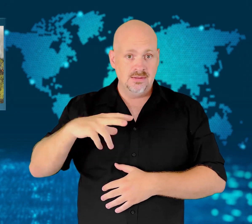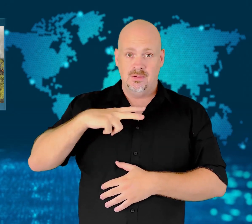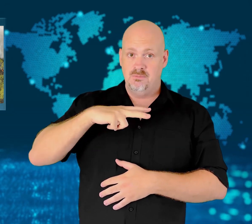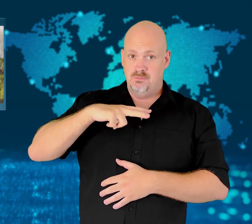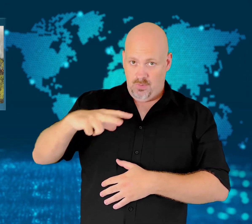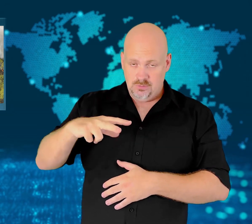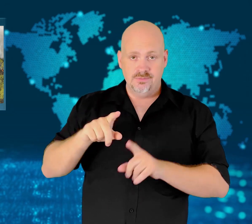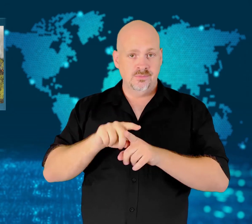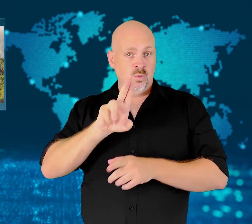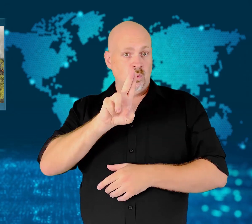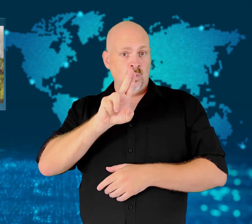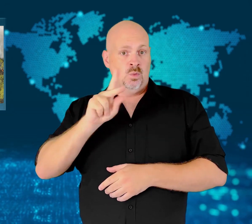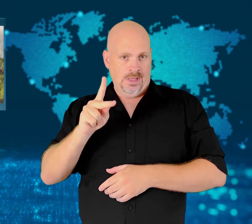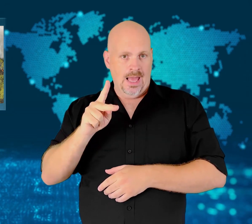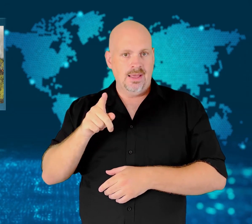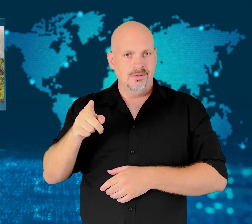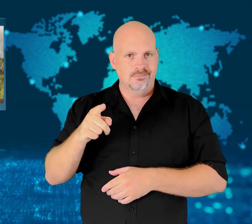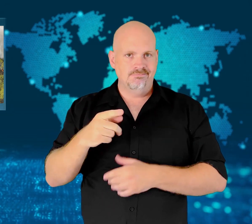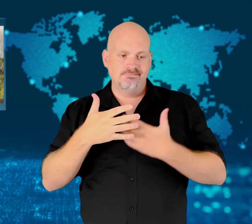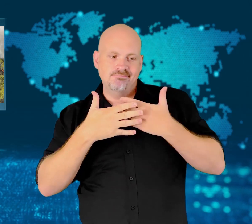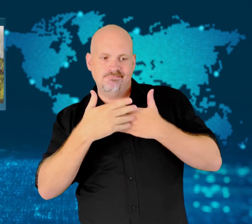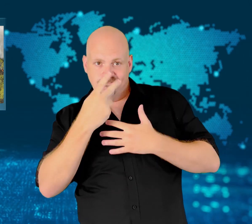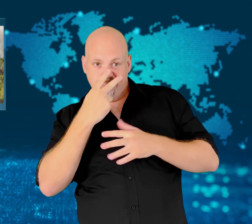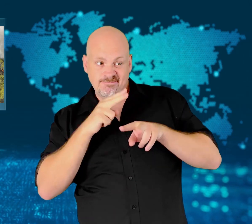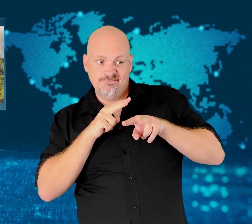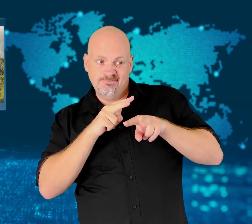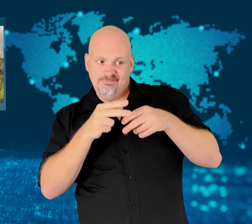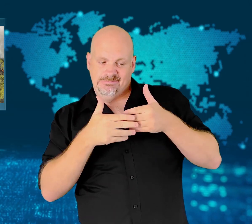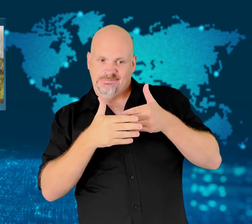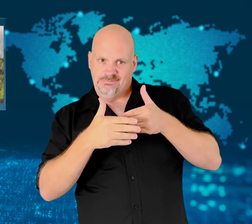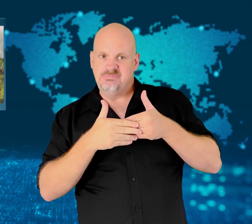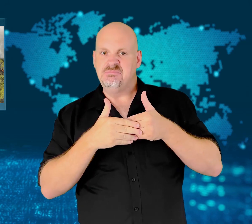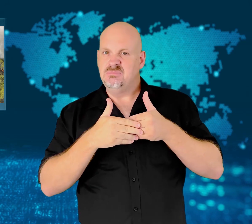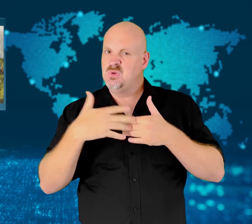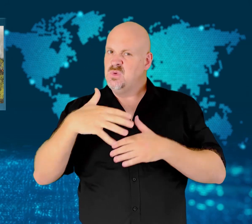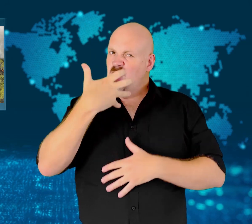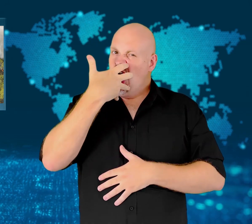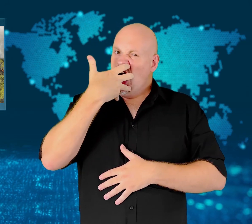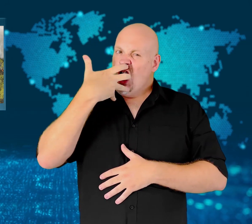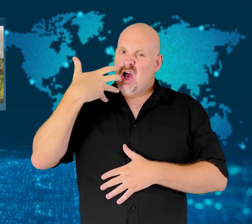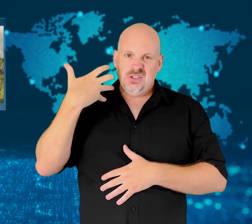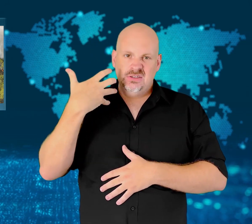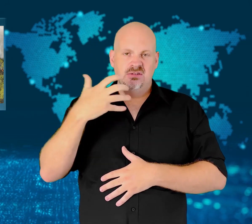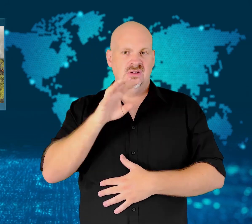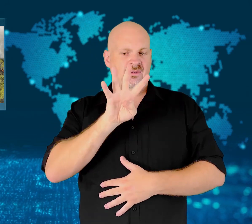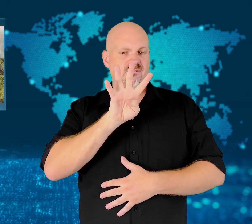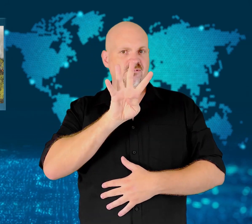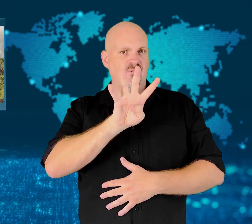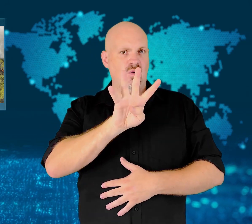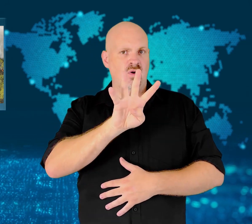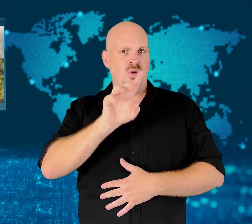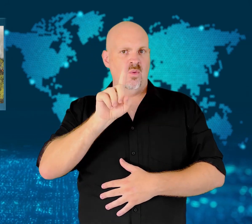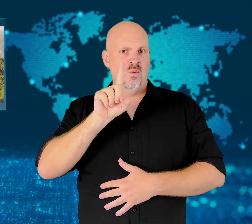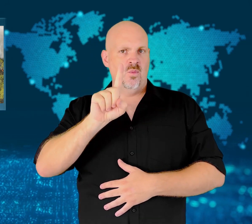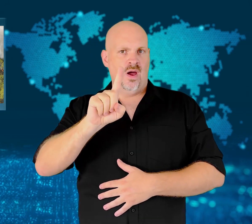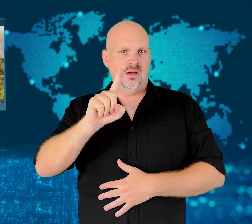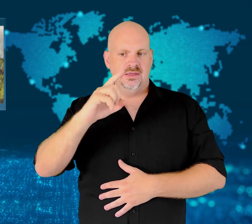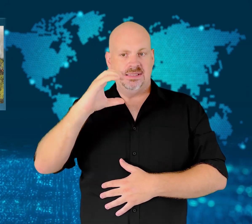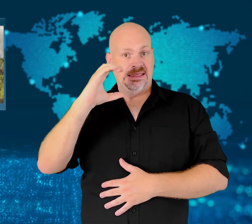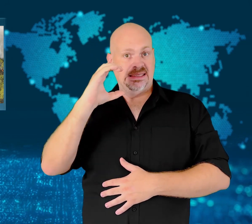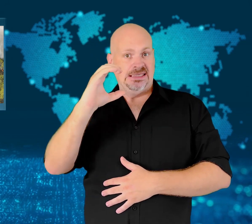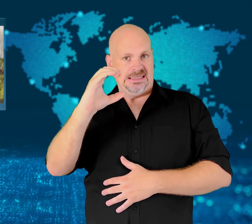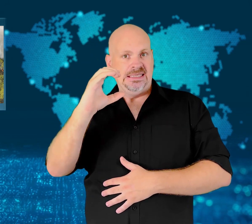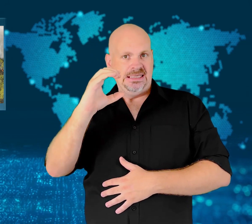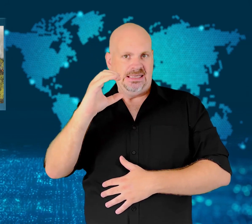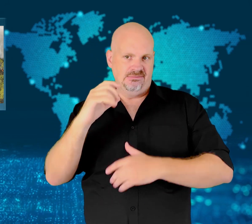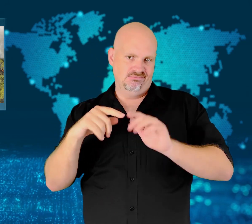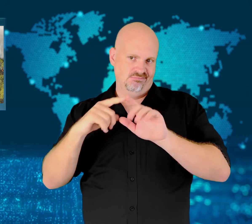The extreme heat puts people at greater risk of heat exhaustion